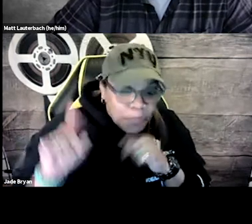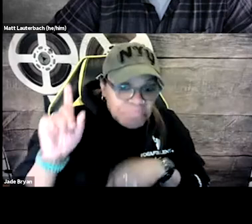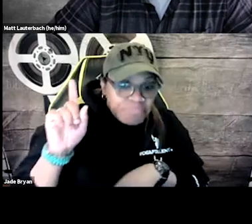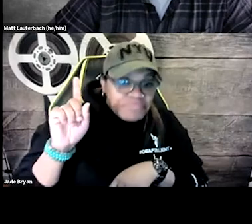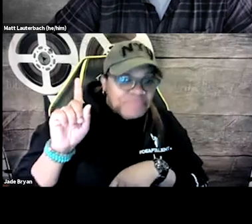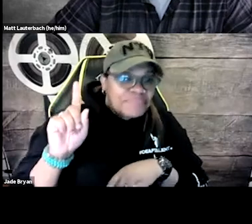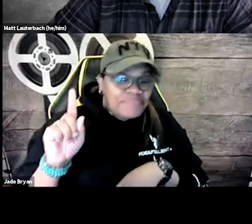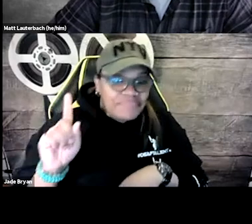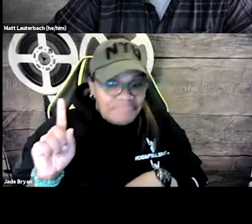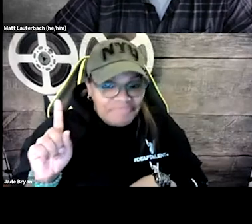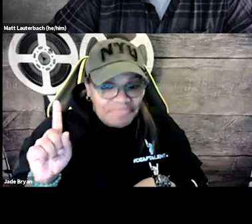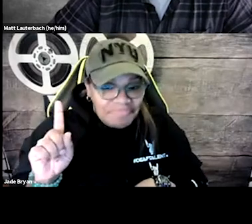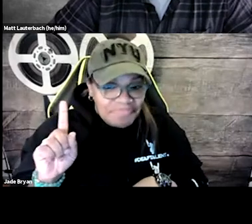But maybe that will change in the future.